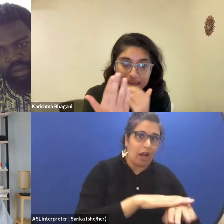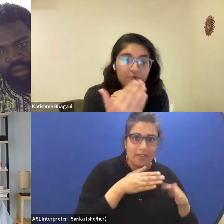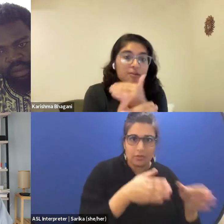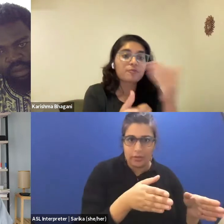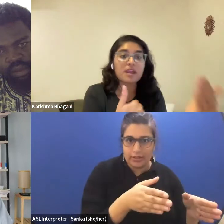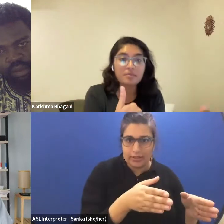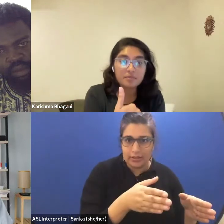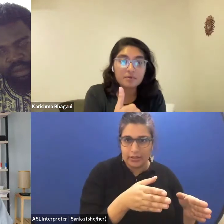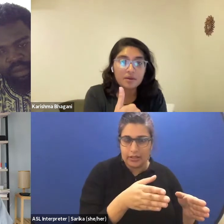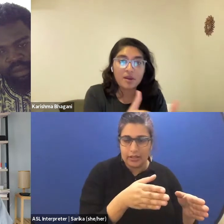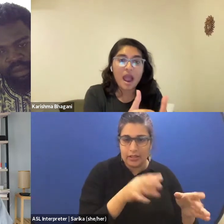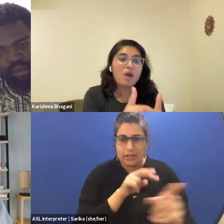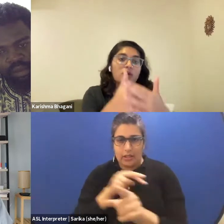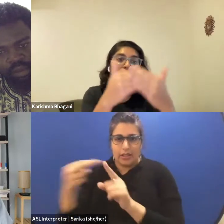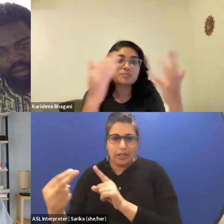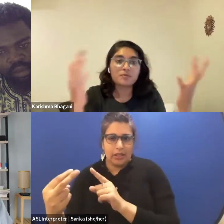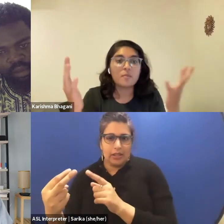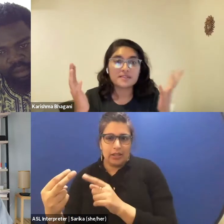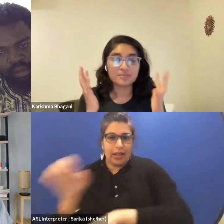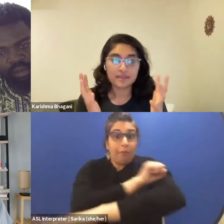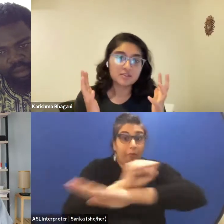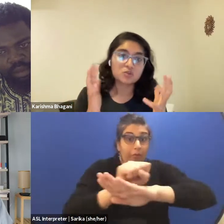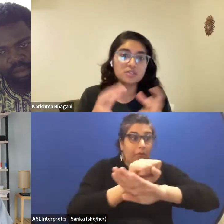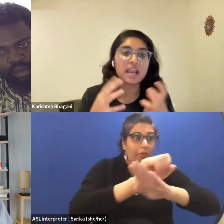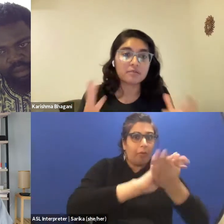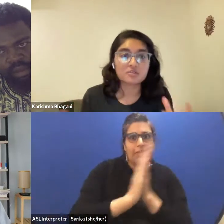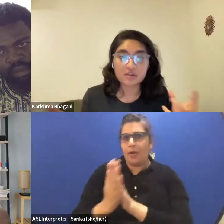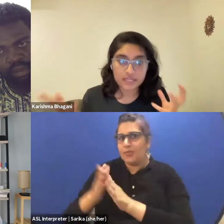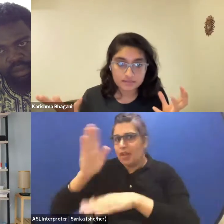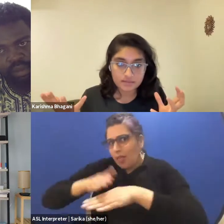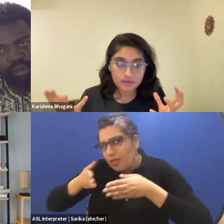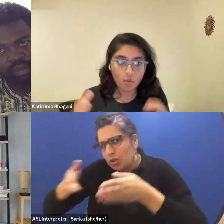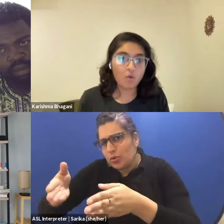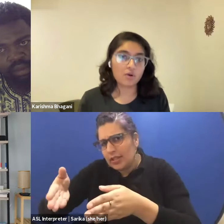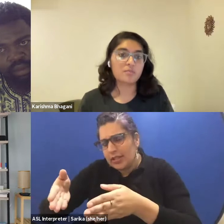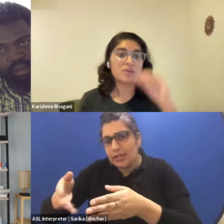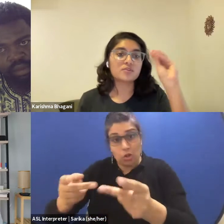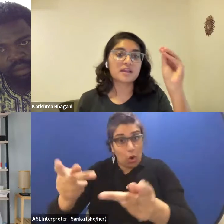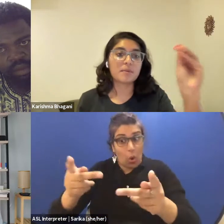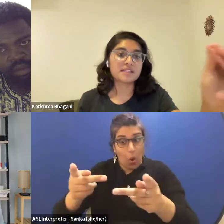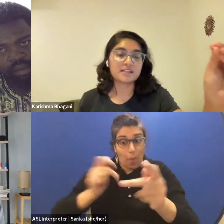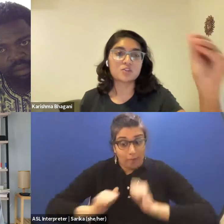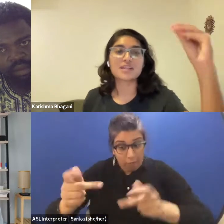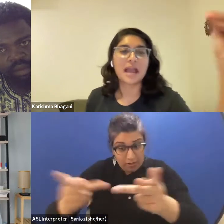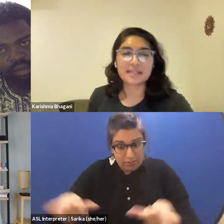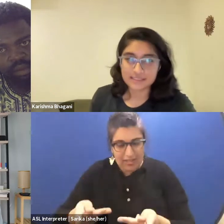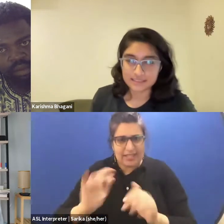can reframe how we use performance space to tell our story. Or by using a person that's not an actor